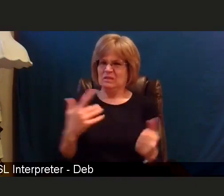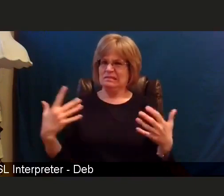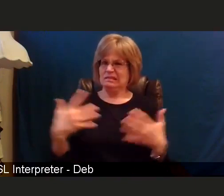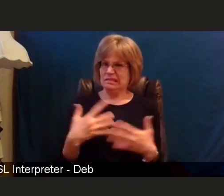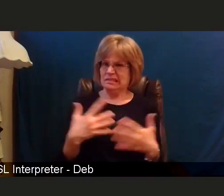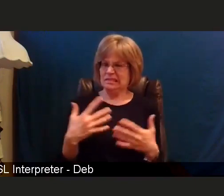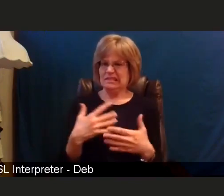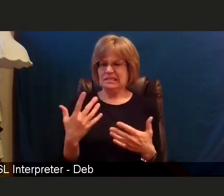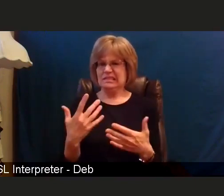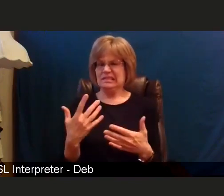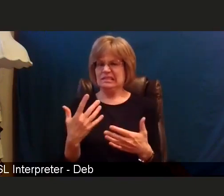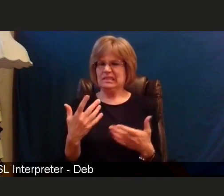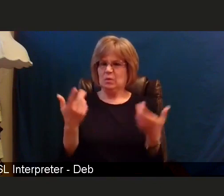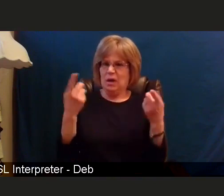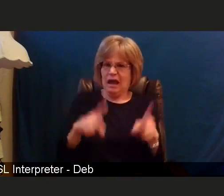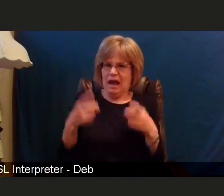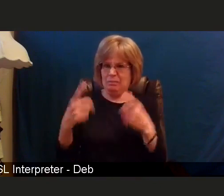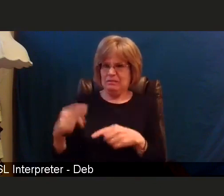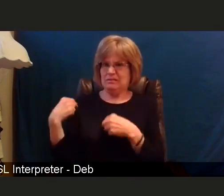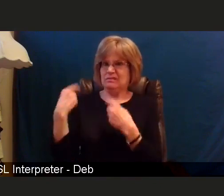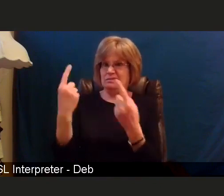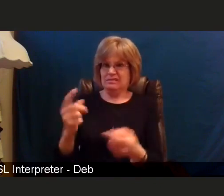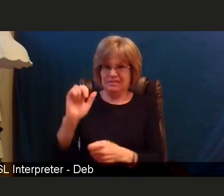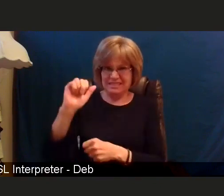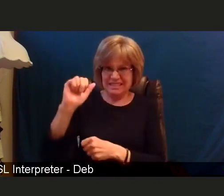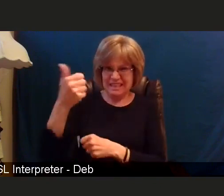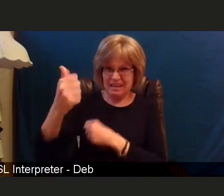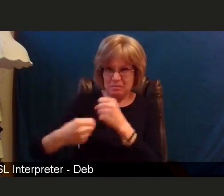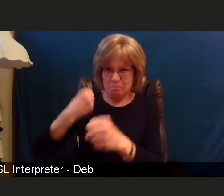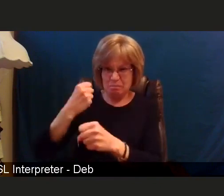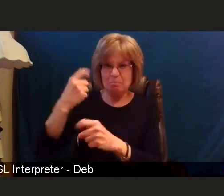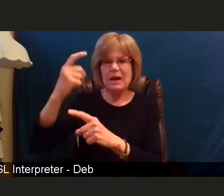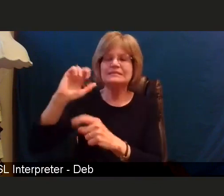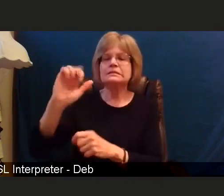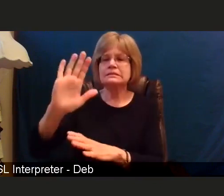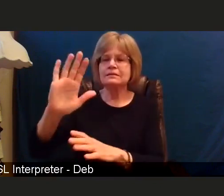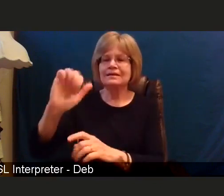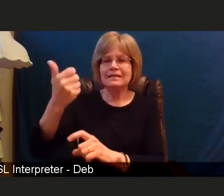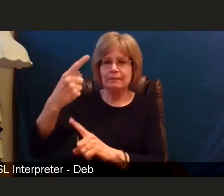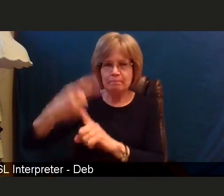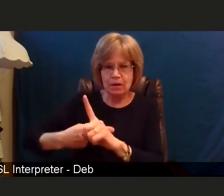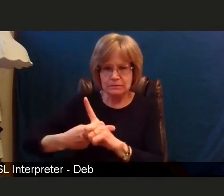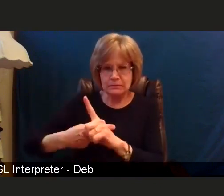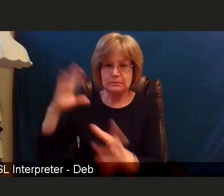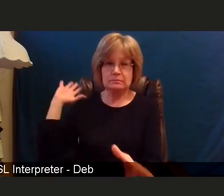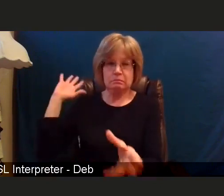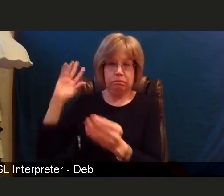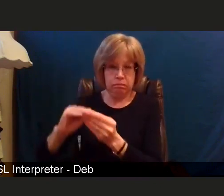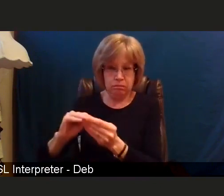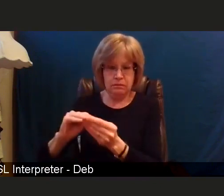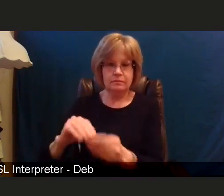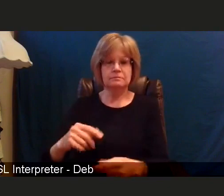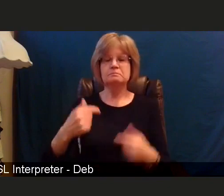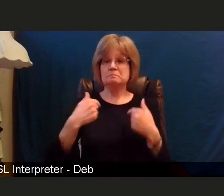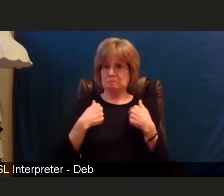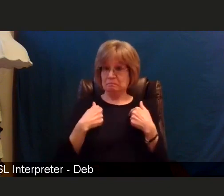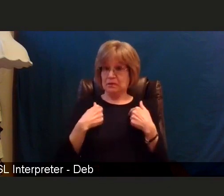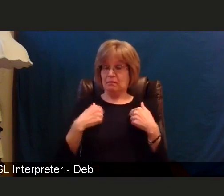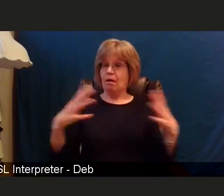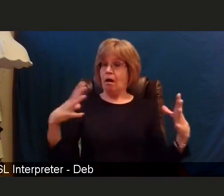for almost 10 months. I personally had a very quiet holiday season and, you know,